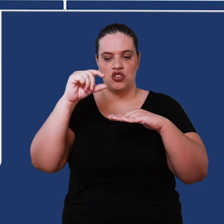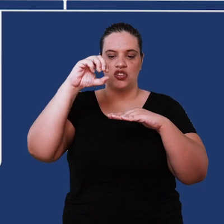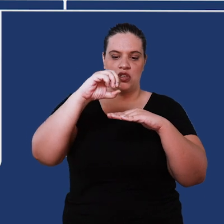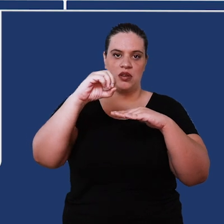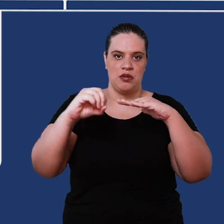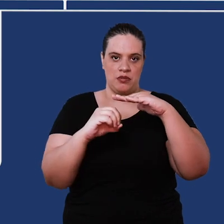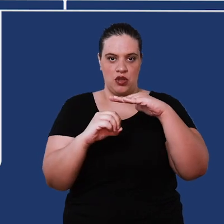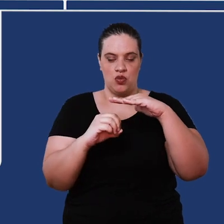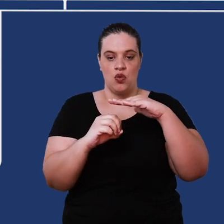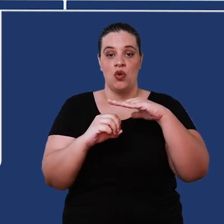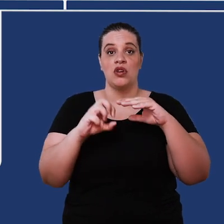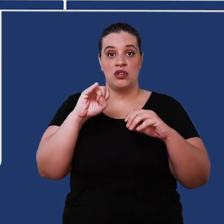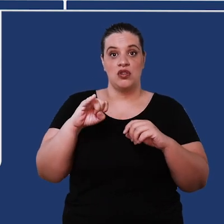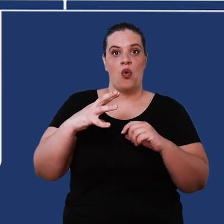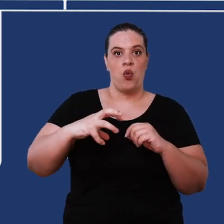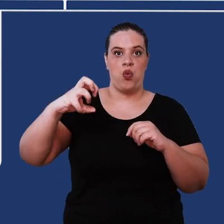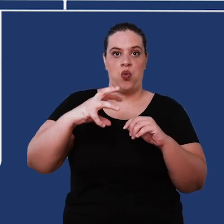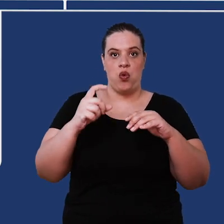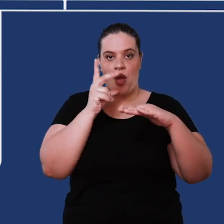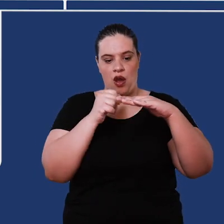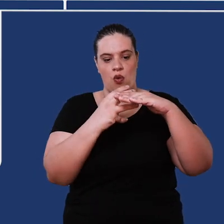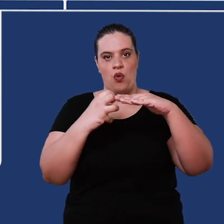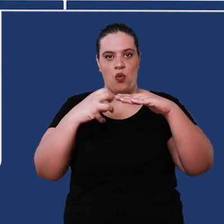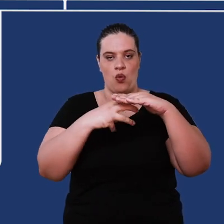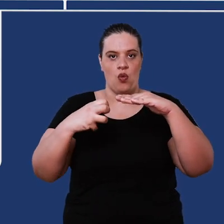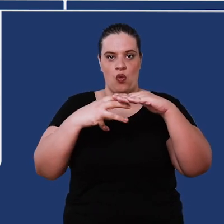such a way that when you turn on the pump it draws water a little below the